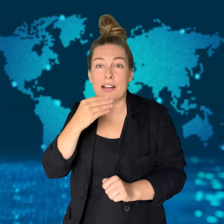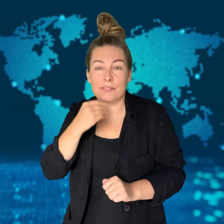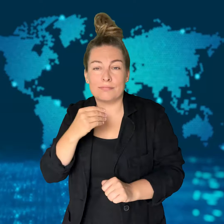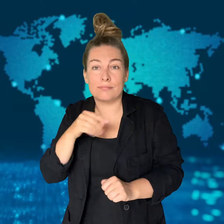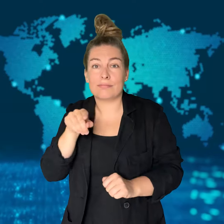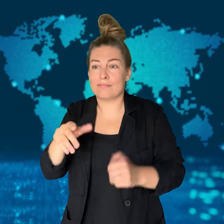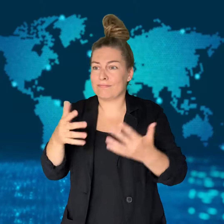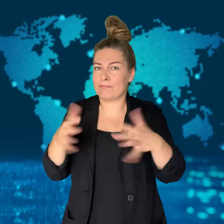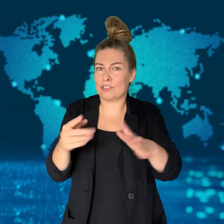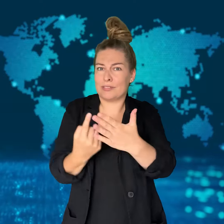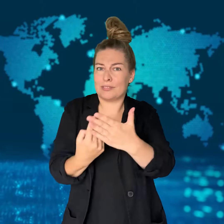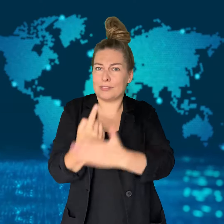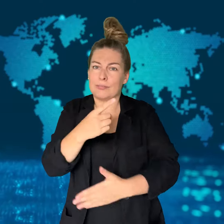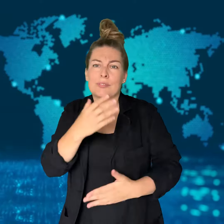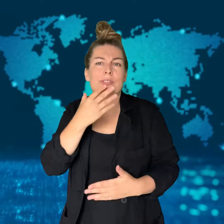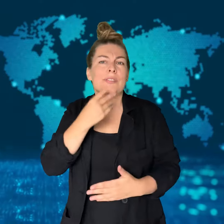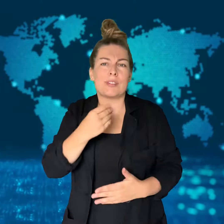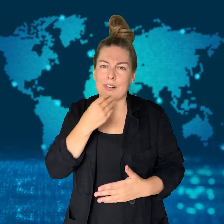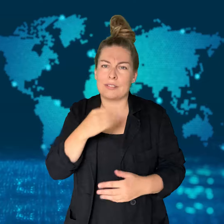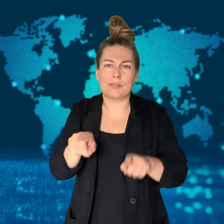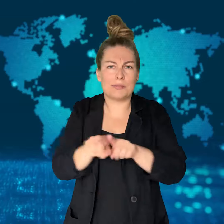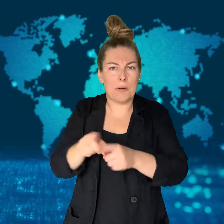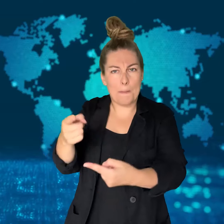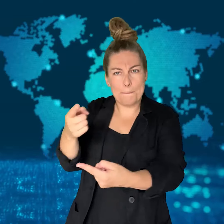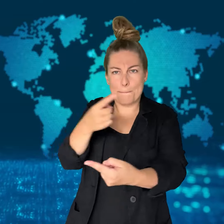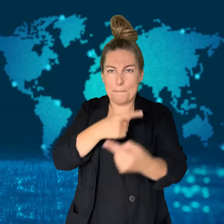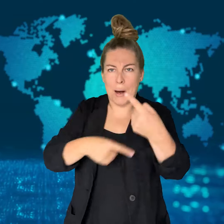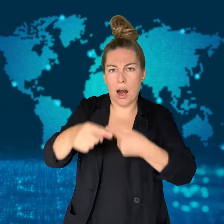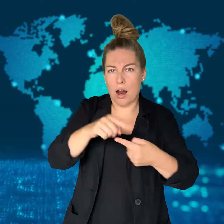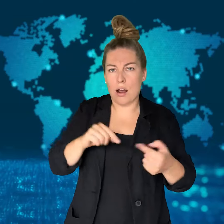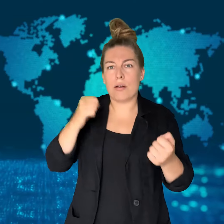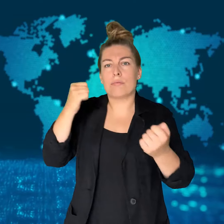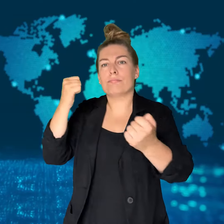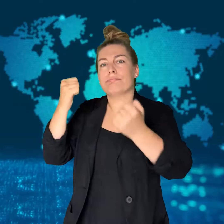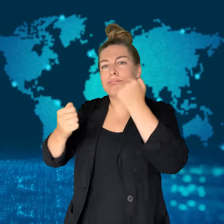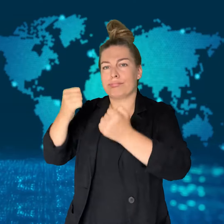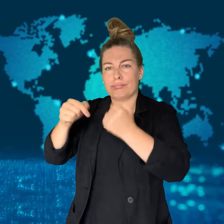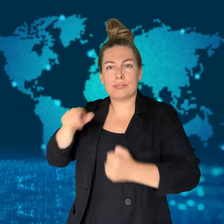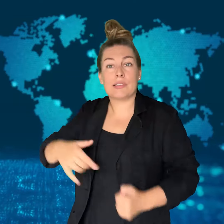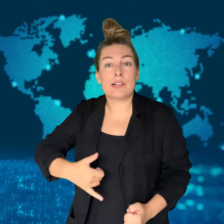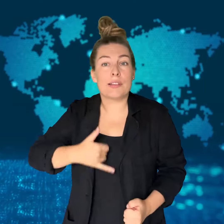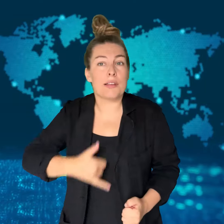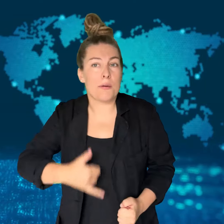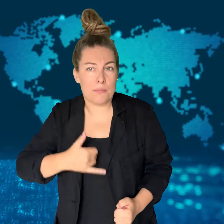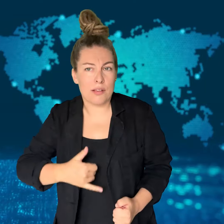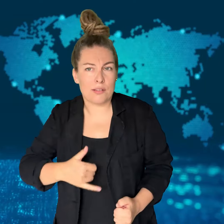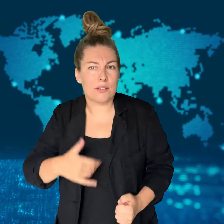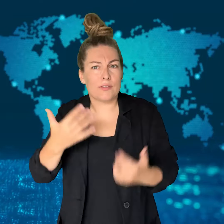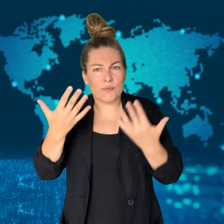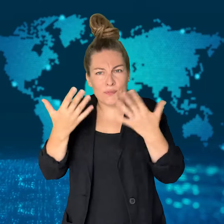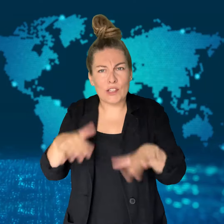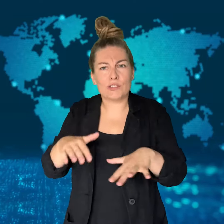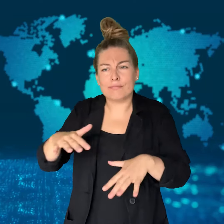In response to that attack, Israel hit Yemen with an airstrike.